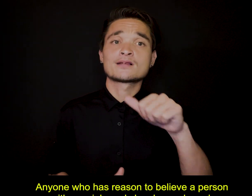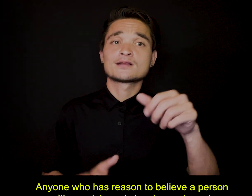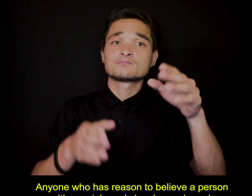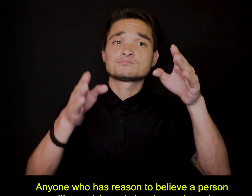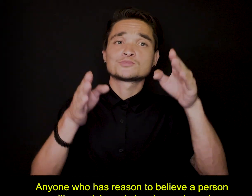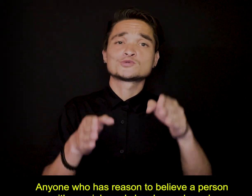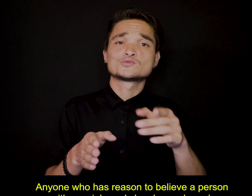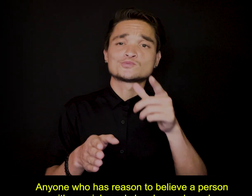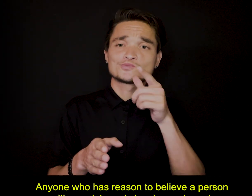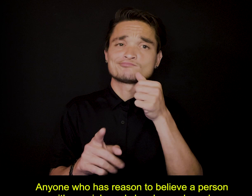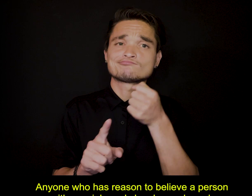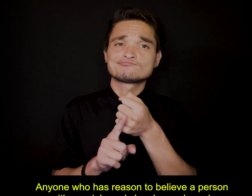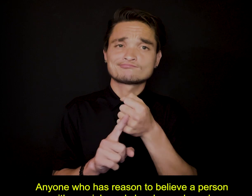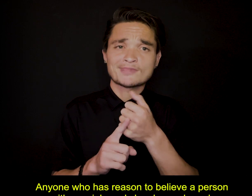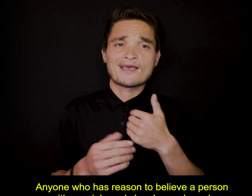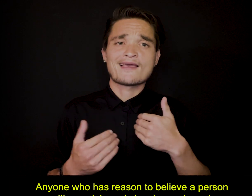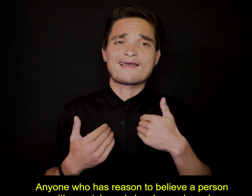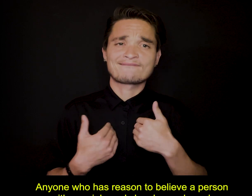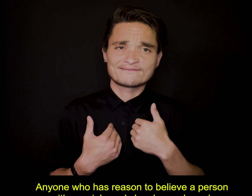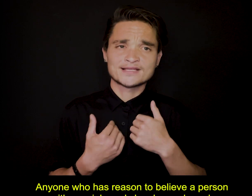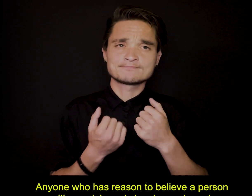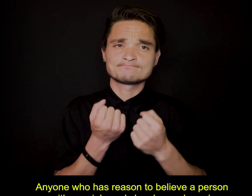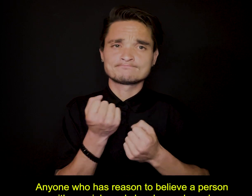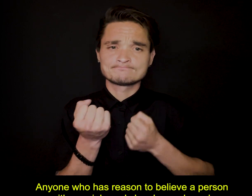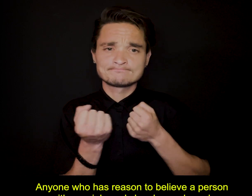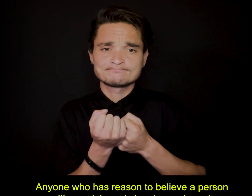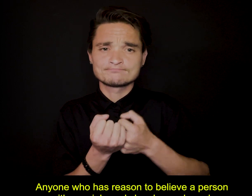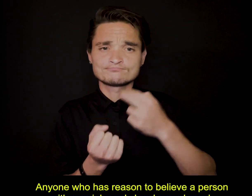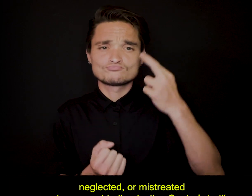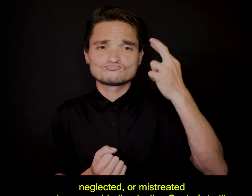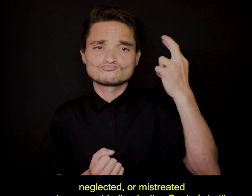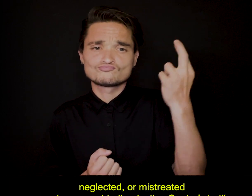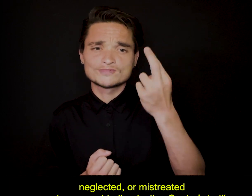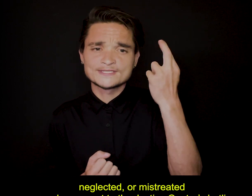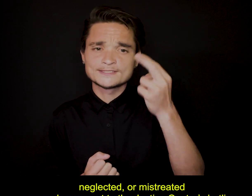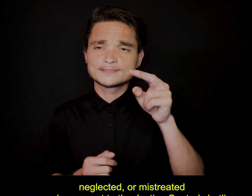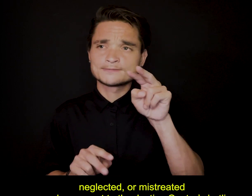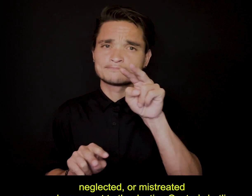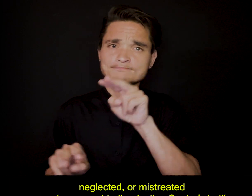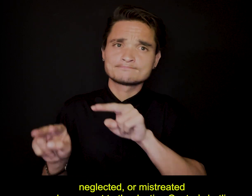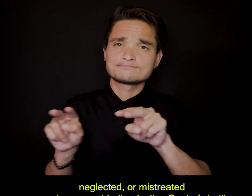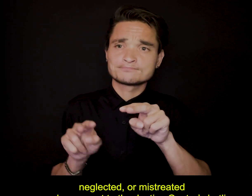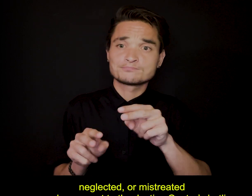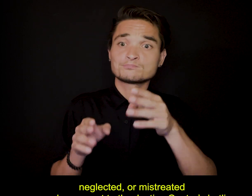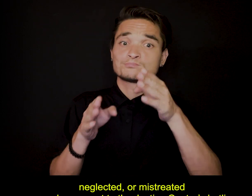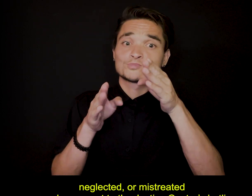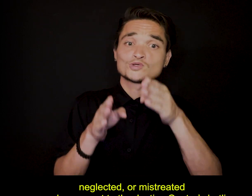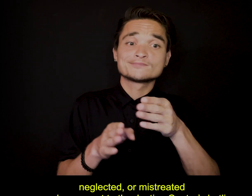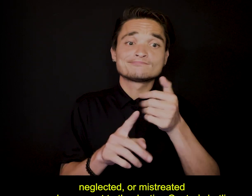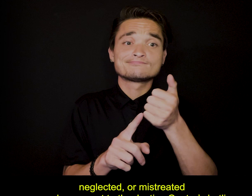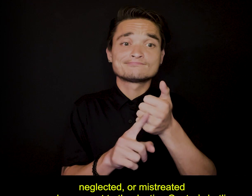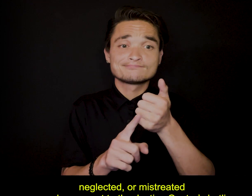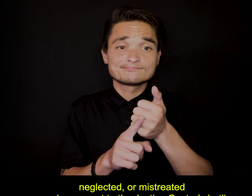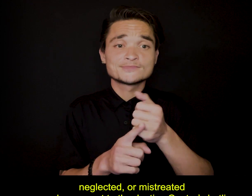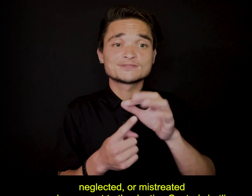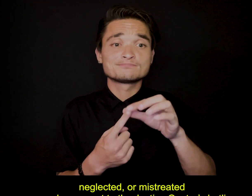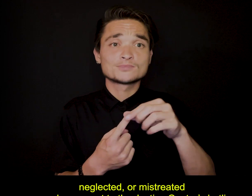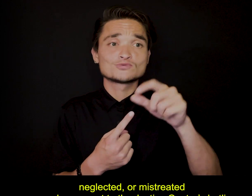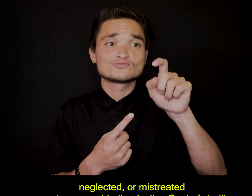Anyone who has reason to believe a person with special needs has been abused, neglected, or mistreated can make a report to the Justice Center’s hotline.